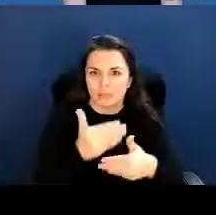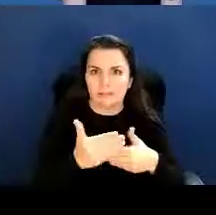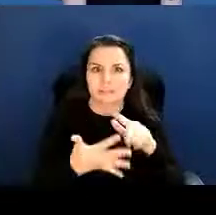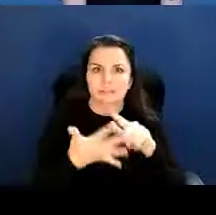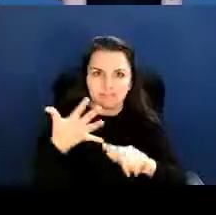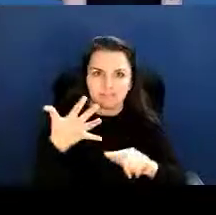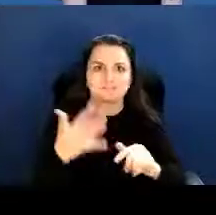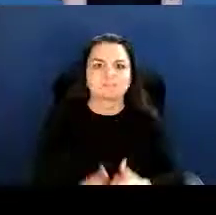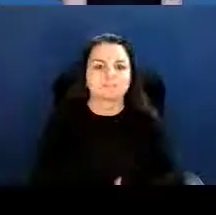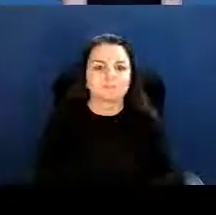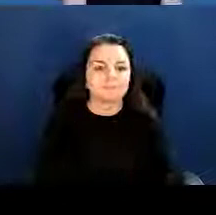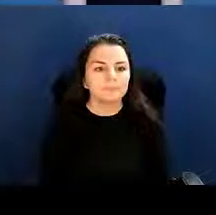Next slide, please.